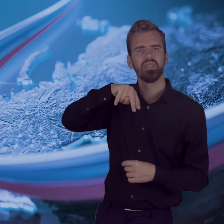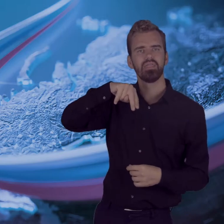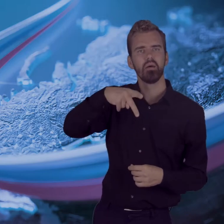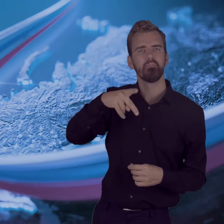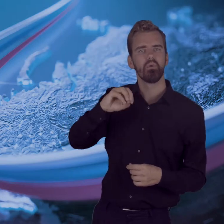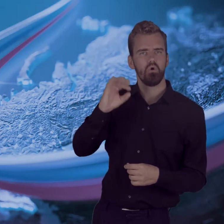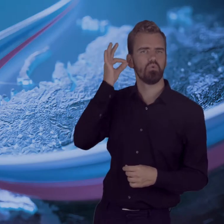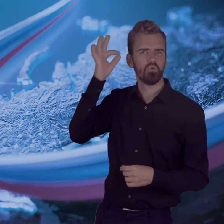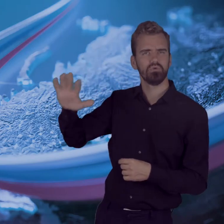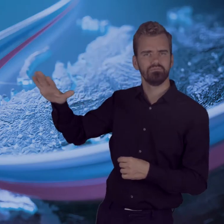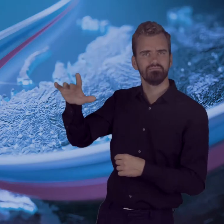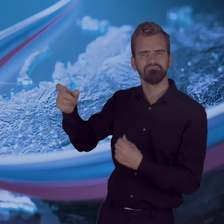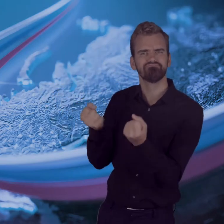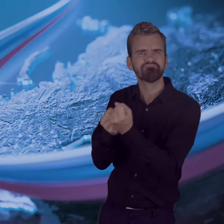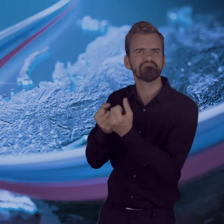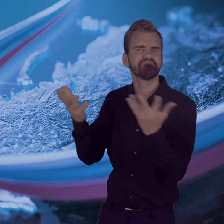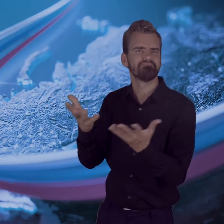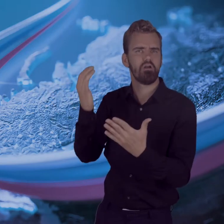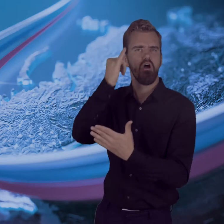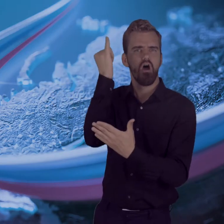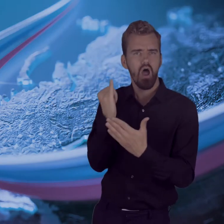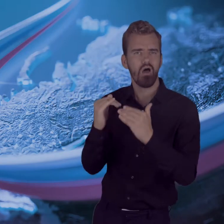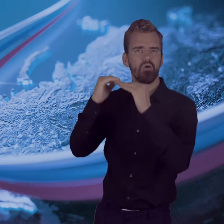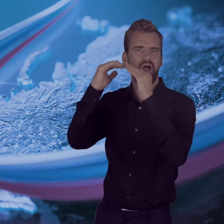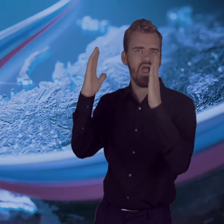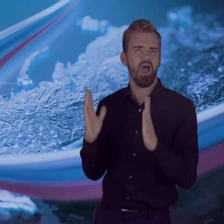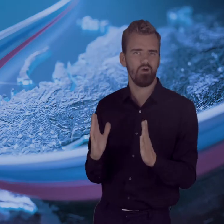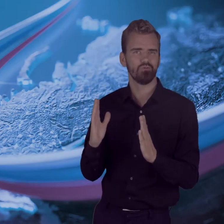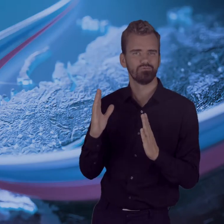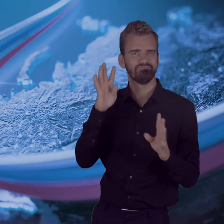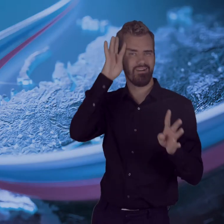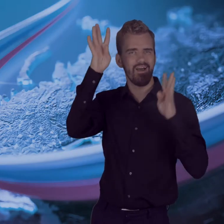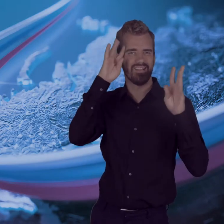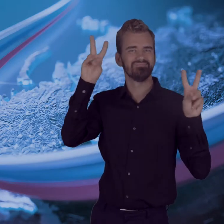for the Development of the Fine Arts of the House